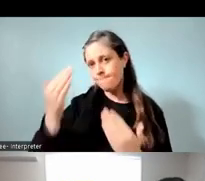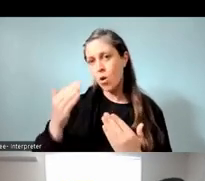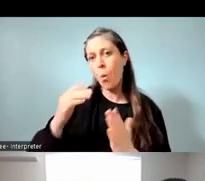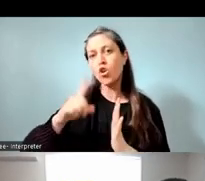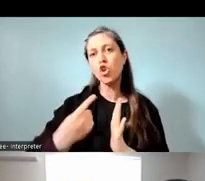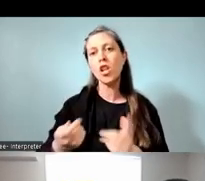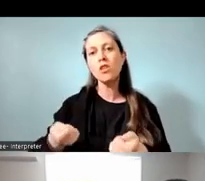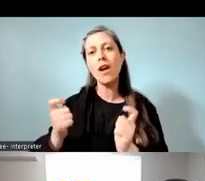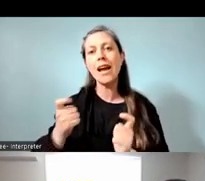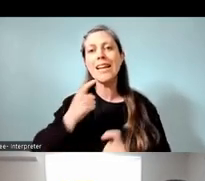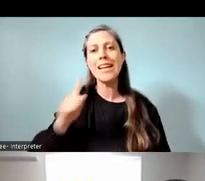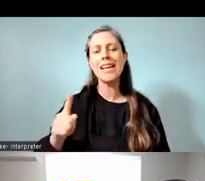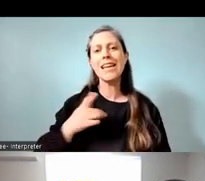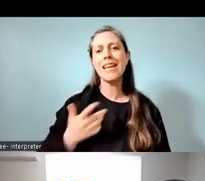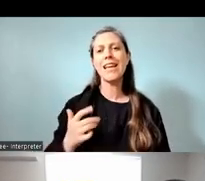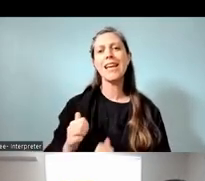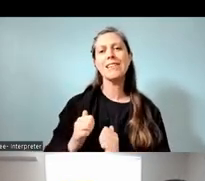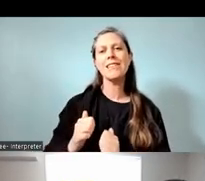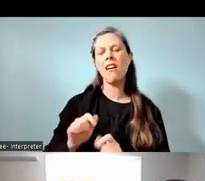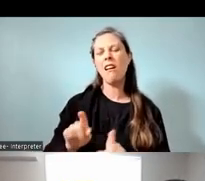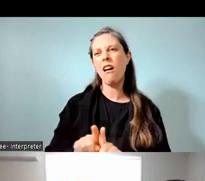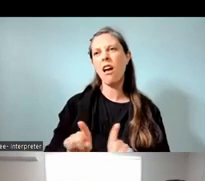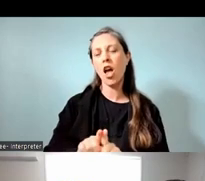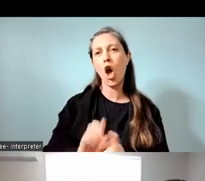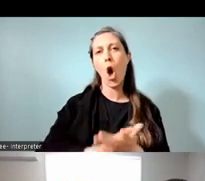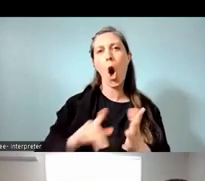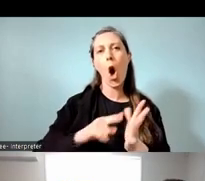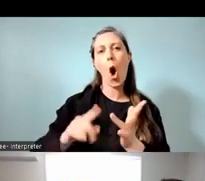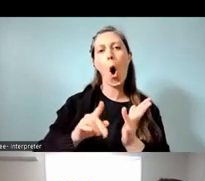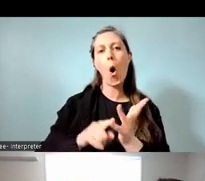He's a haumi, and a haumi is an ally in the best way.